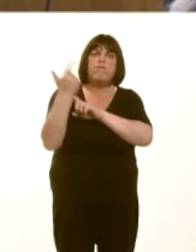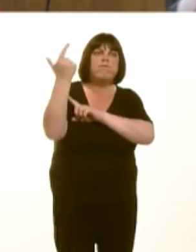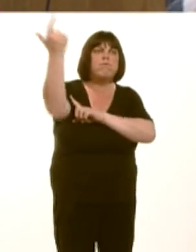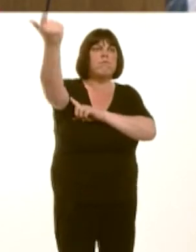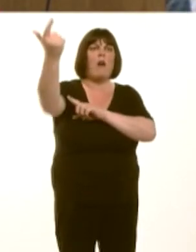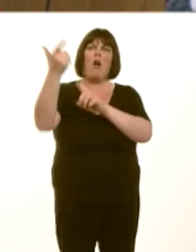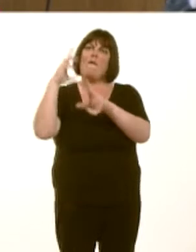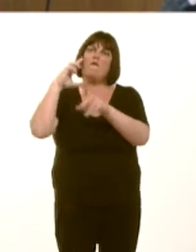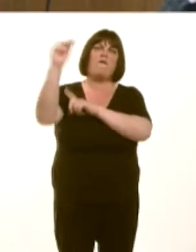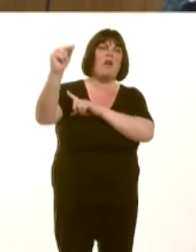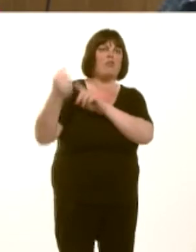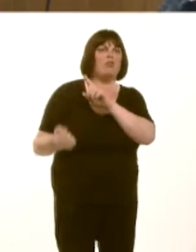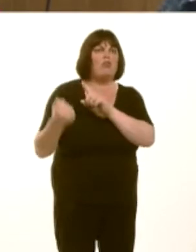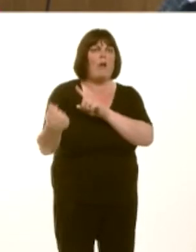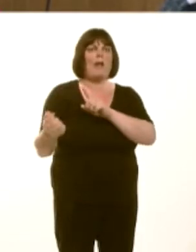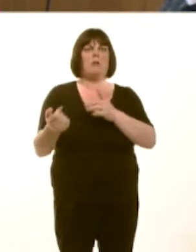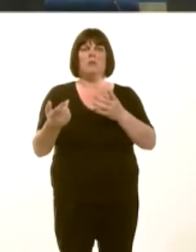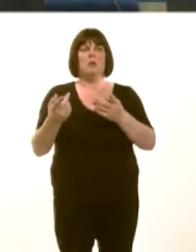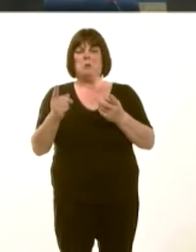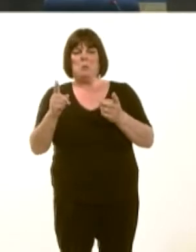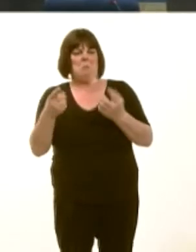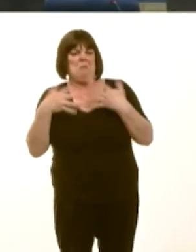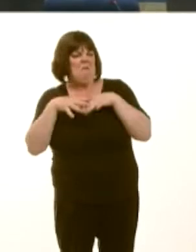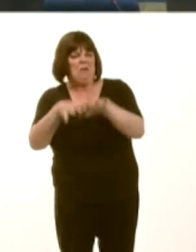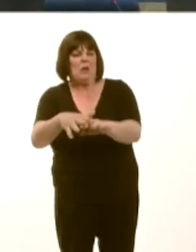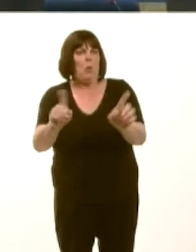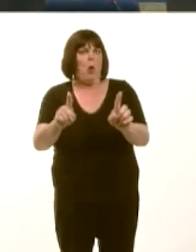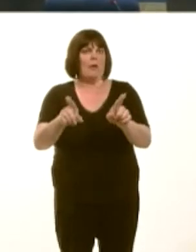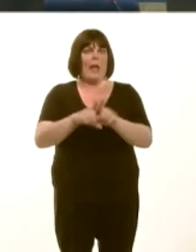are; and, of course, the roll-out of the project in terms of which lines you look at first